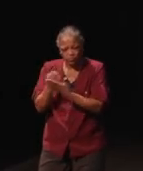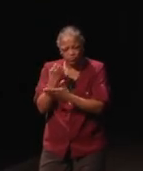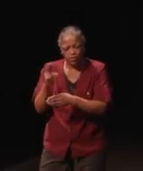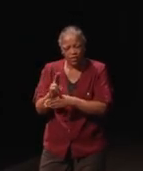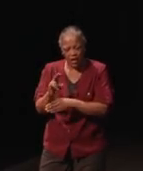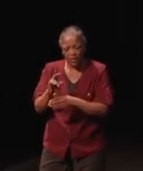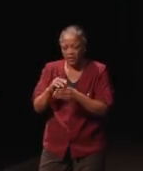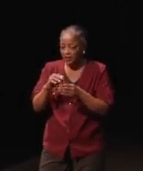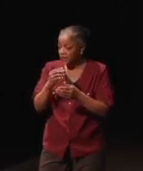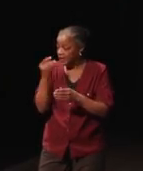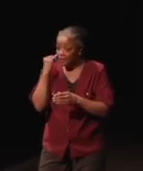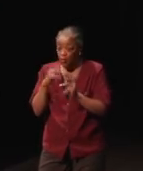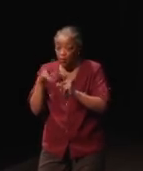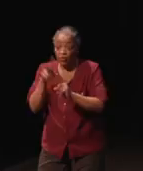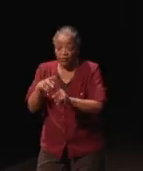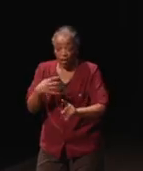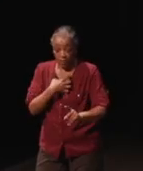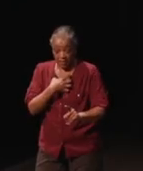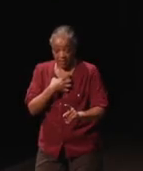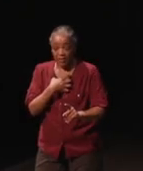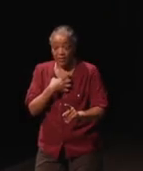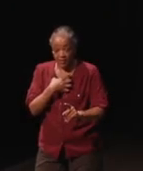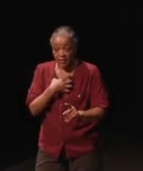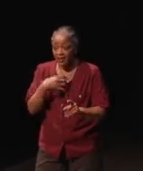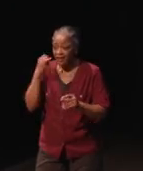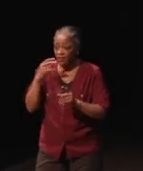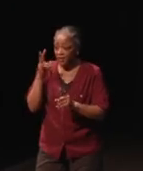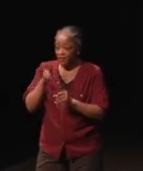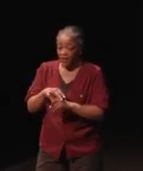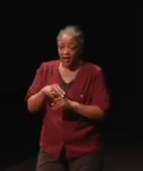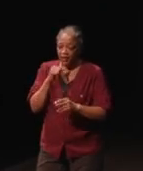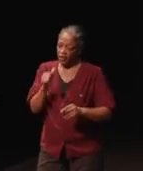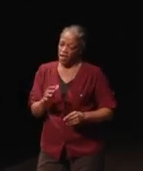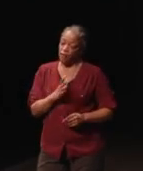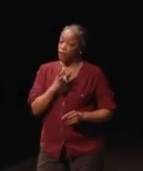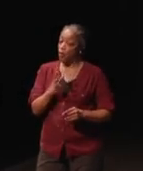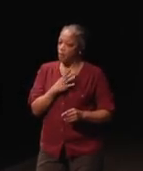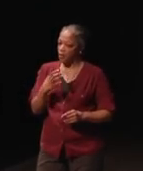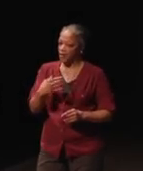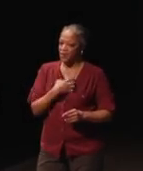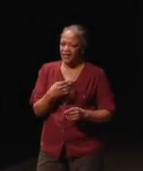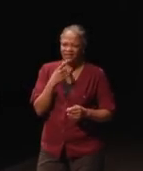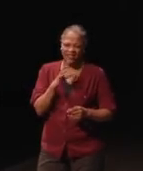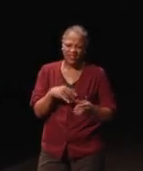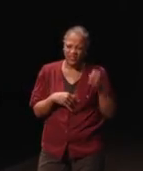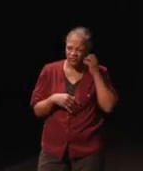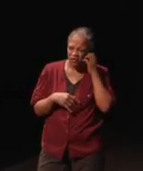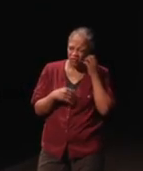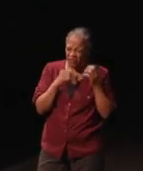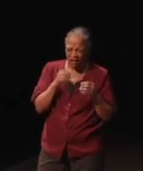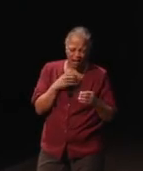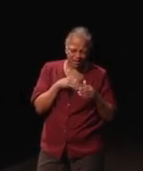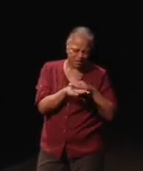if a person wanted to file a complaint, if they filed an informal complaint and said "This telephone is not accessible to me",